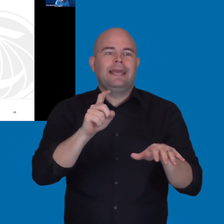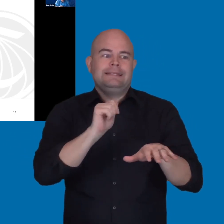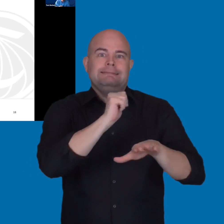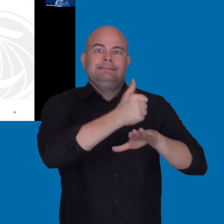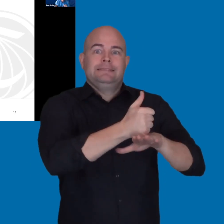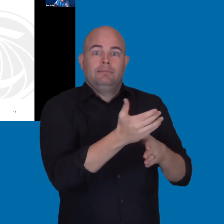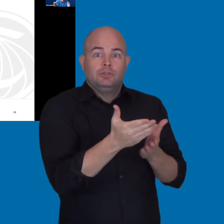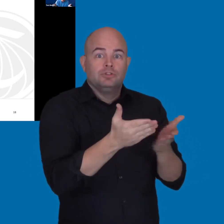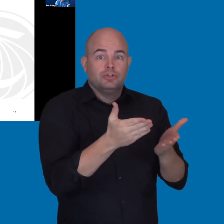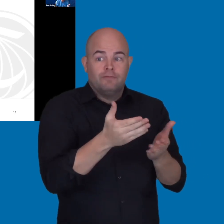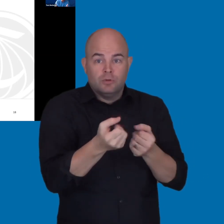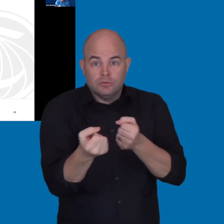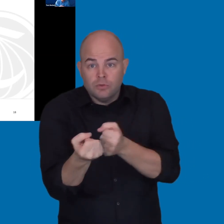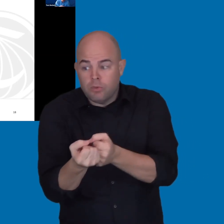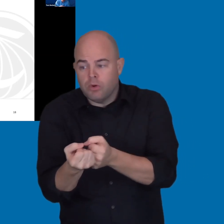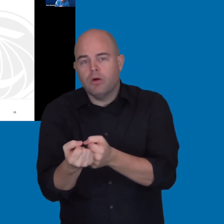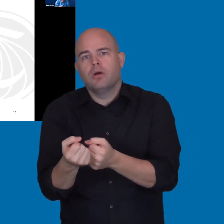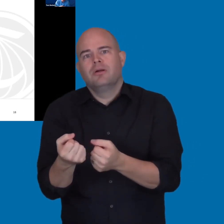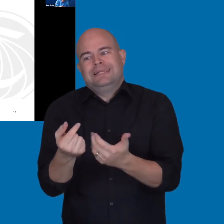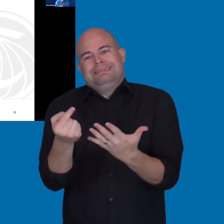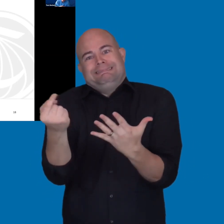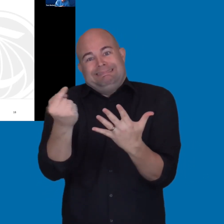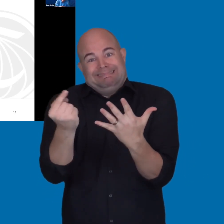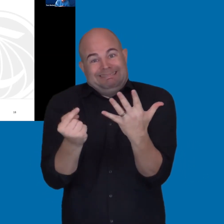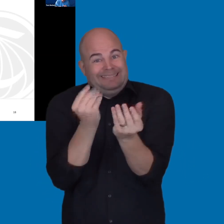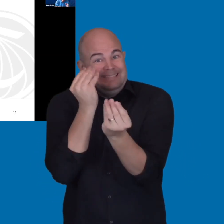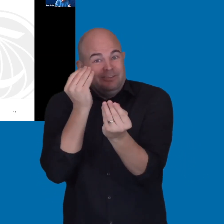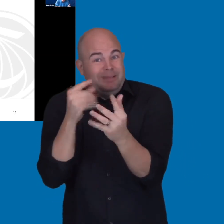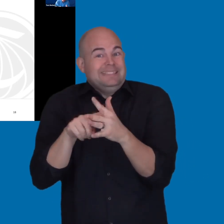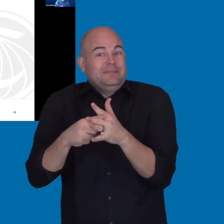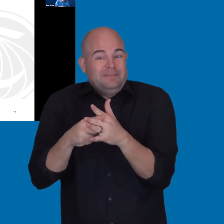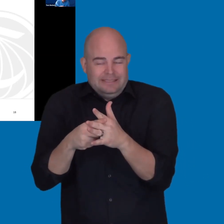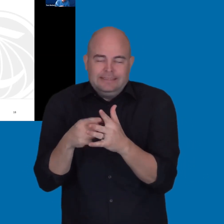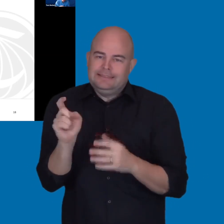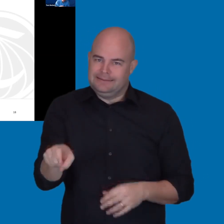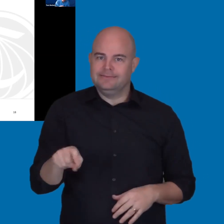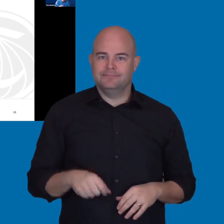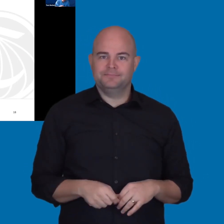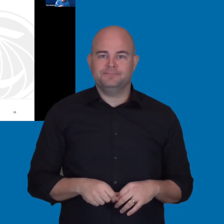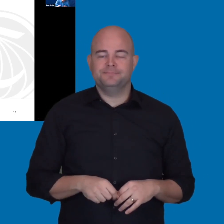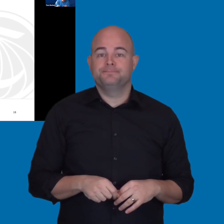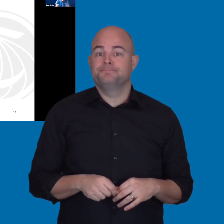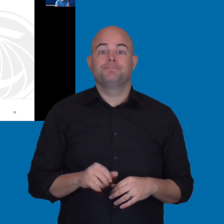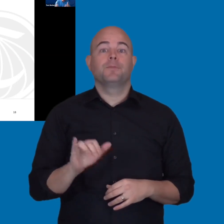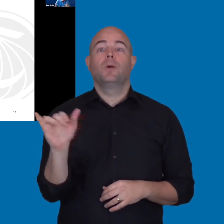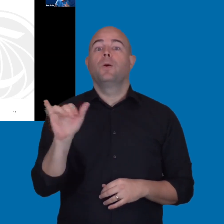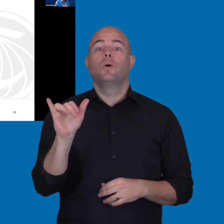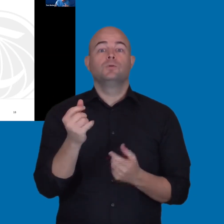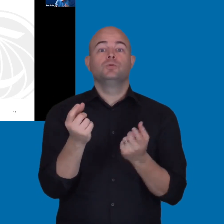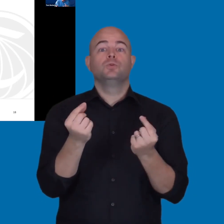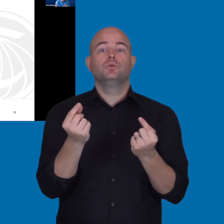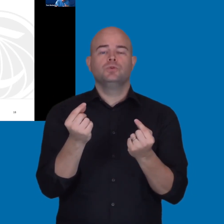So, getting all that information up front. And then the other thing to do is design your approval workflows